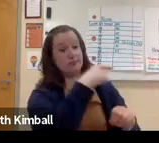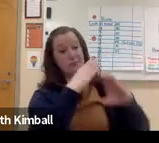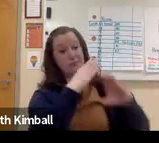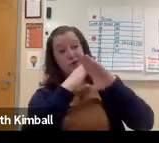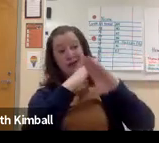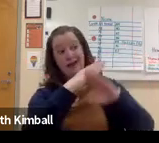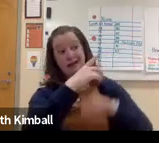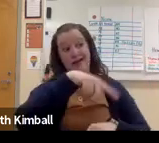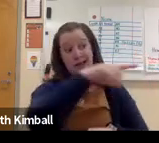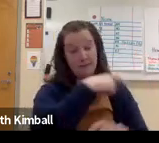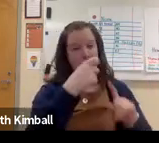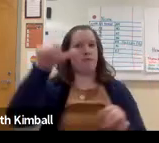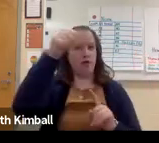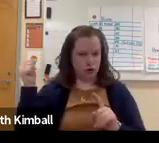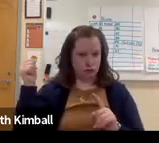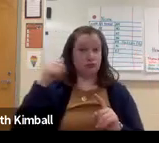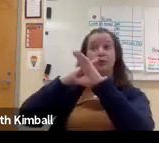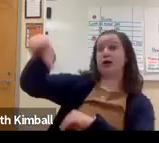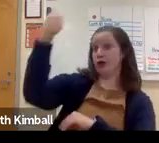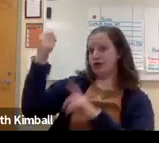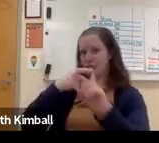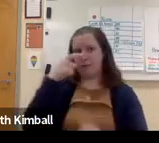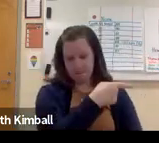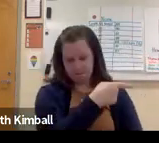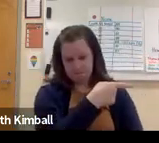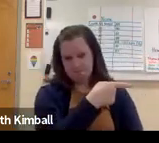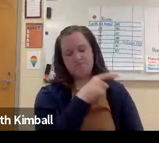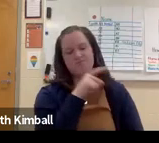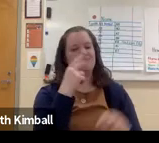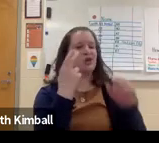and learning how to use the internet safely.